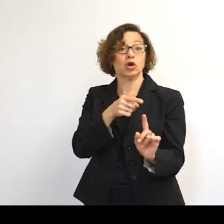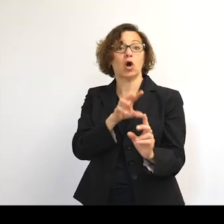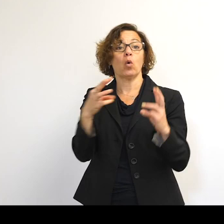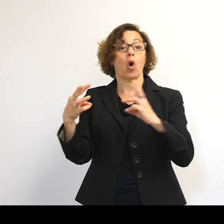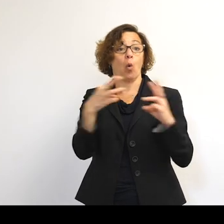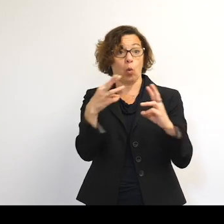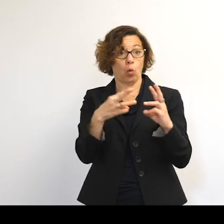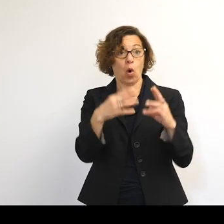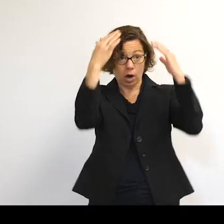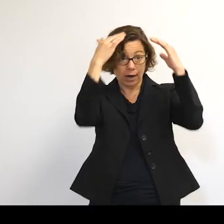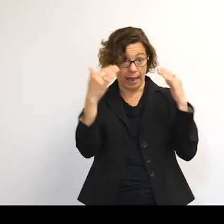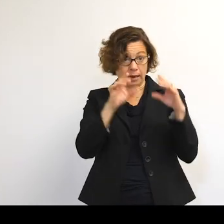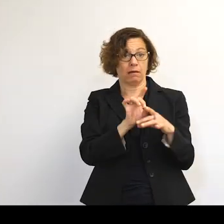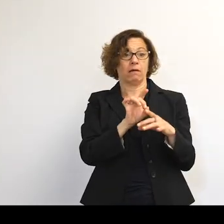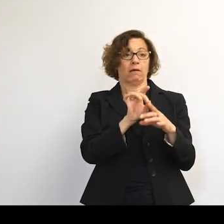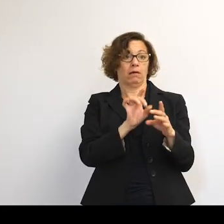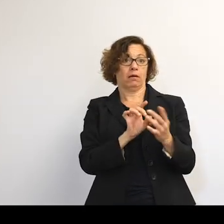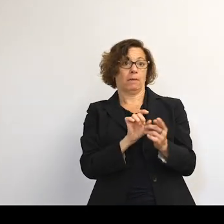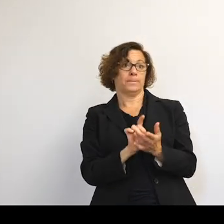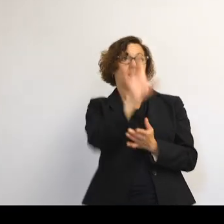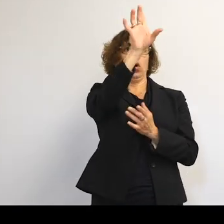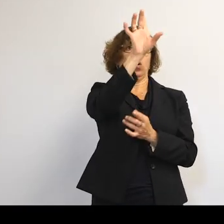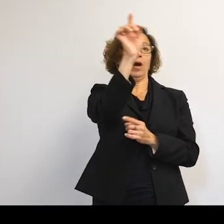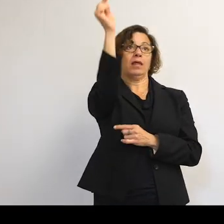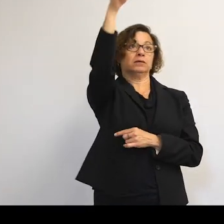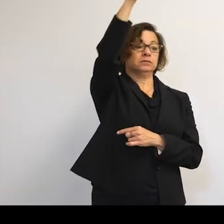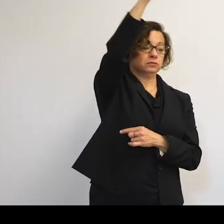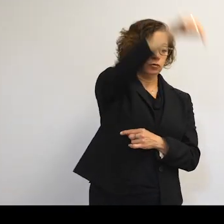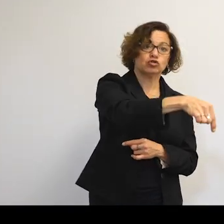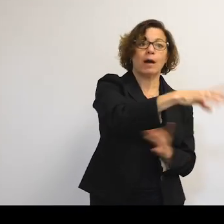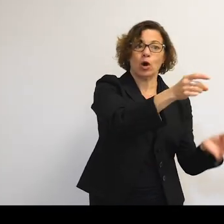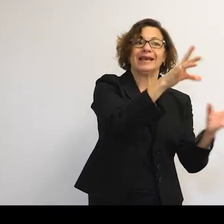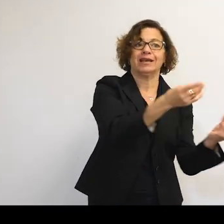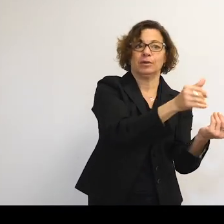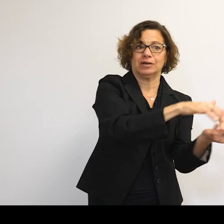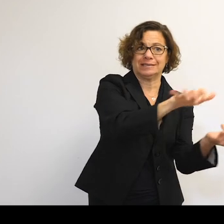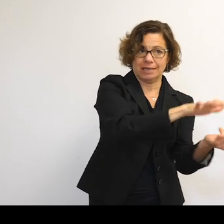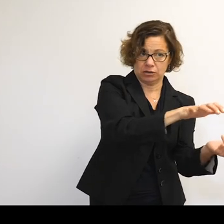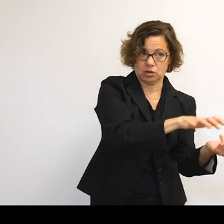in order for it to drop on an enemy's territory. So this is all inextricably linked.